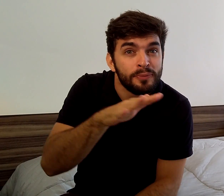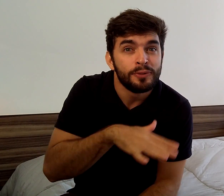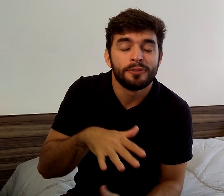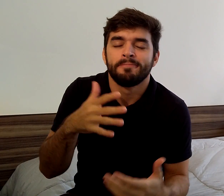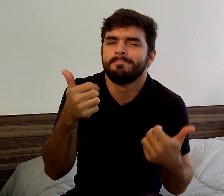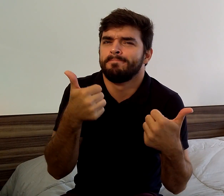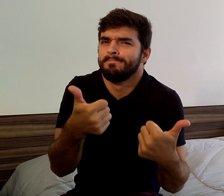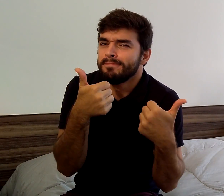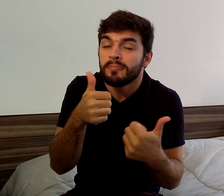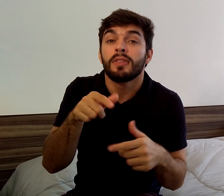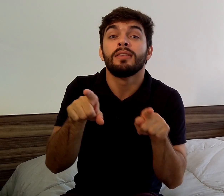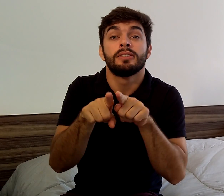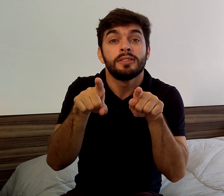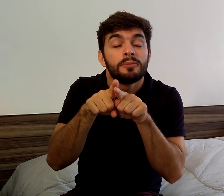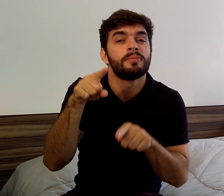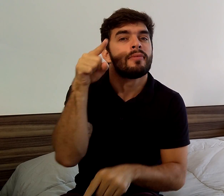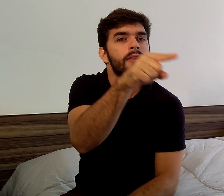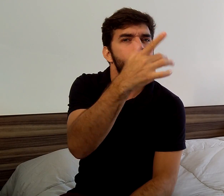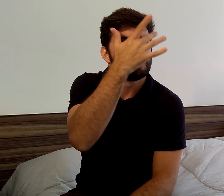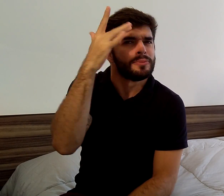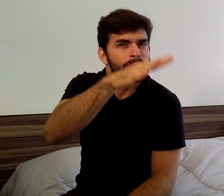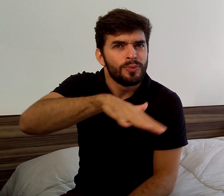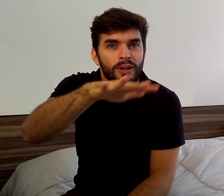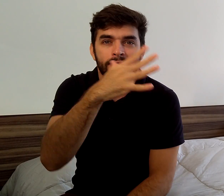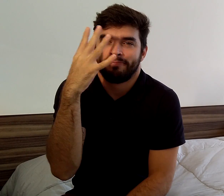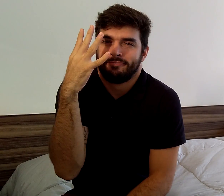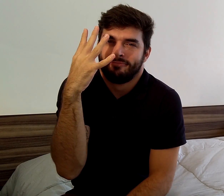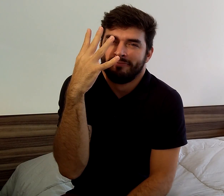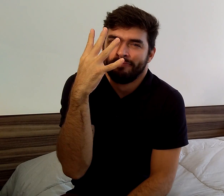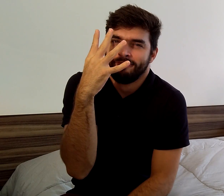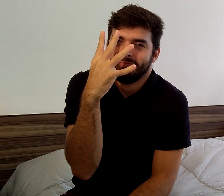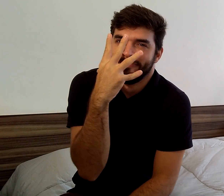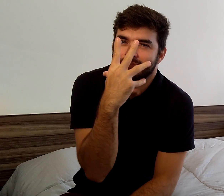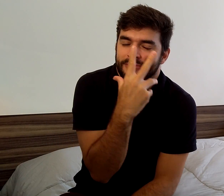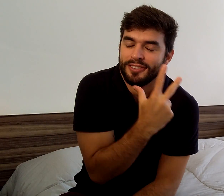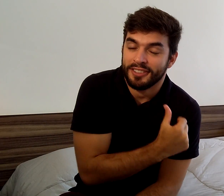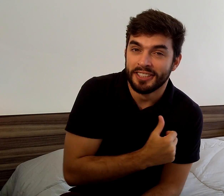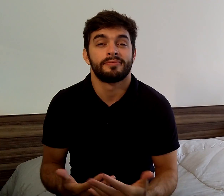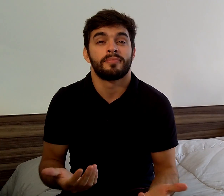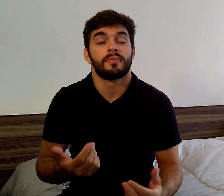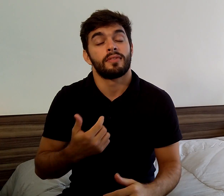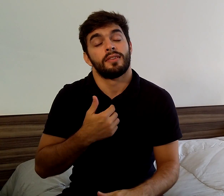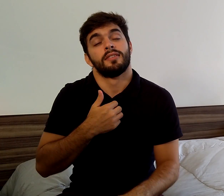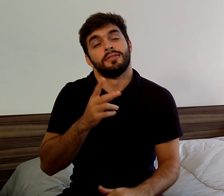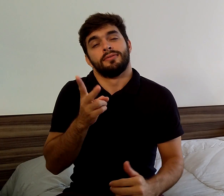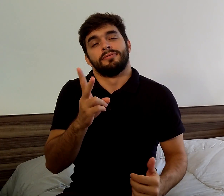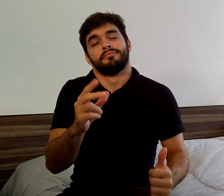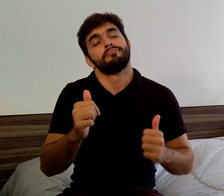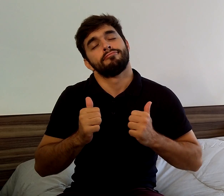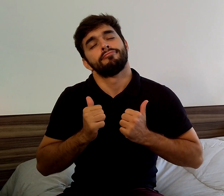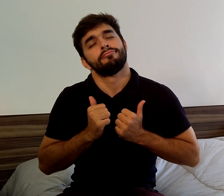It was very nice. And there has a lot beautiful people. I am shy,